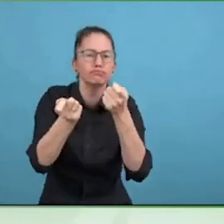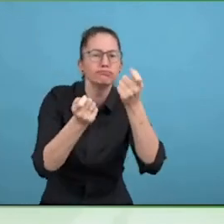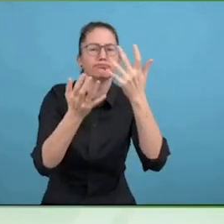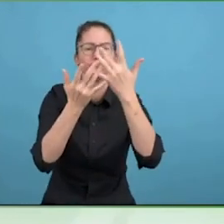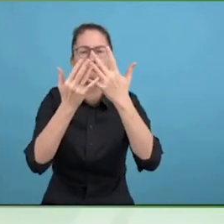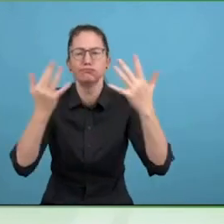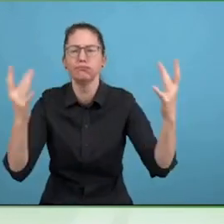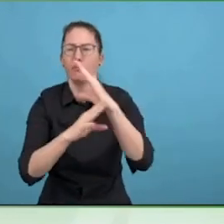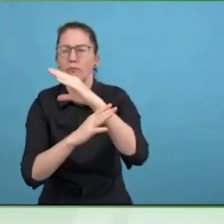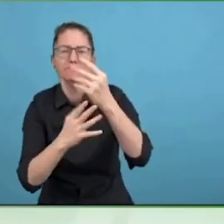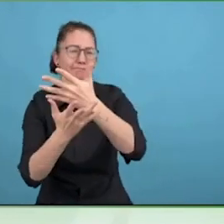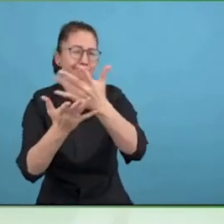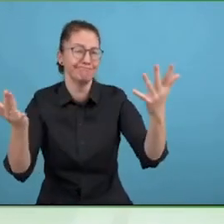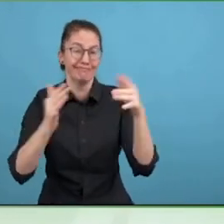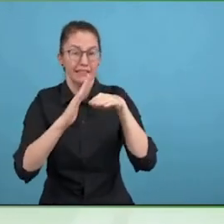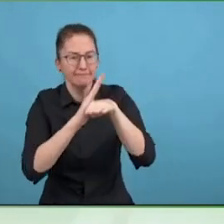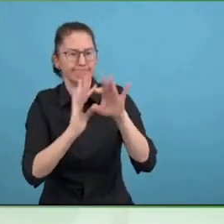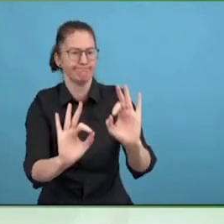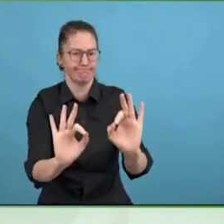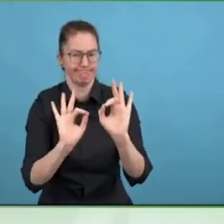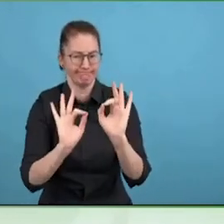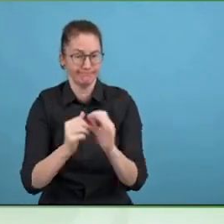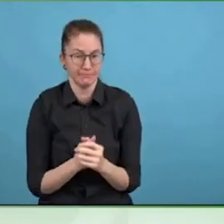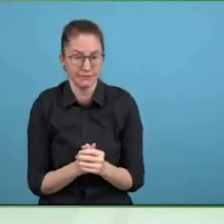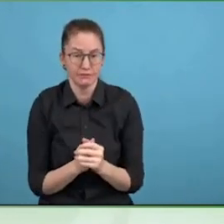or services and they do not think about including people and